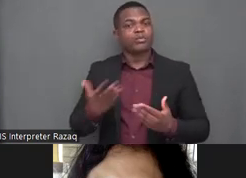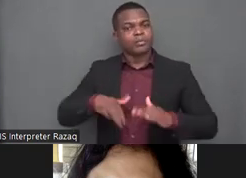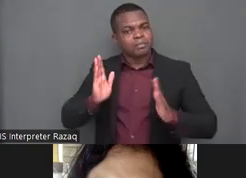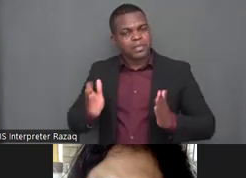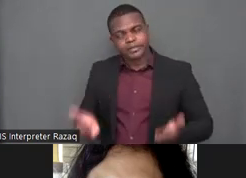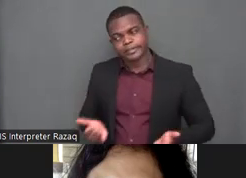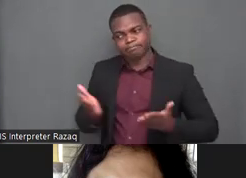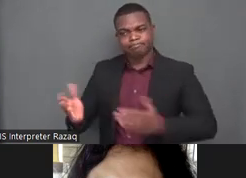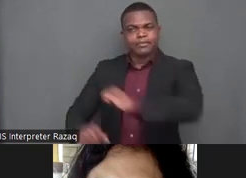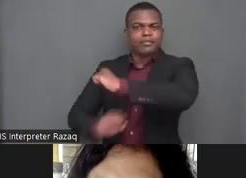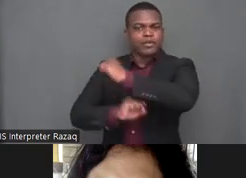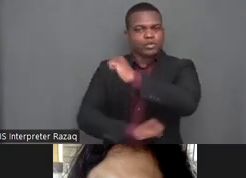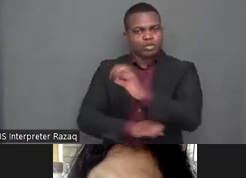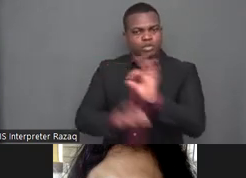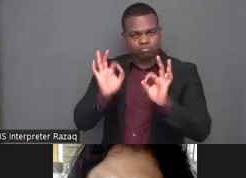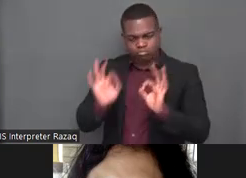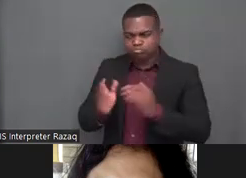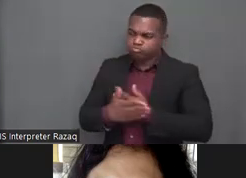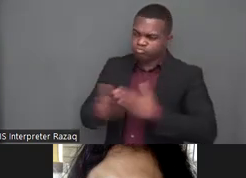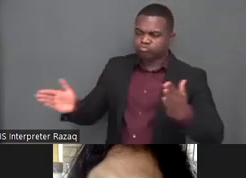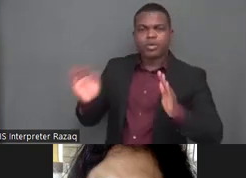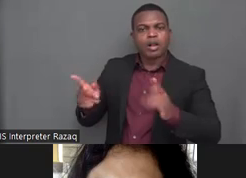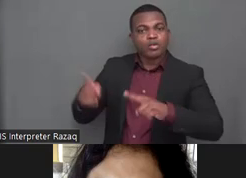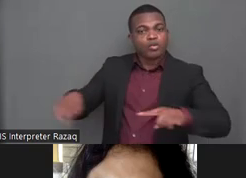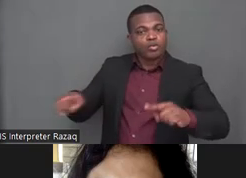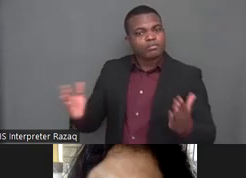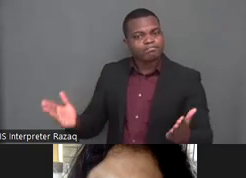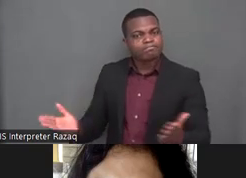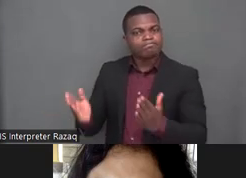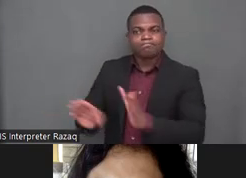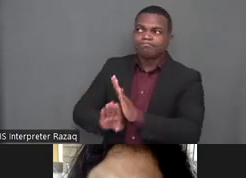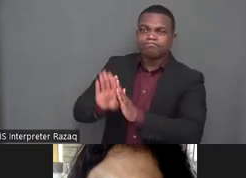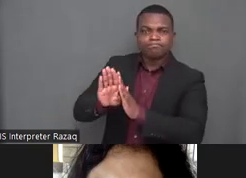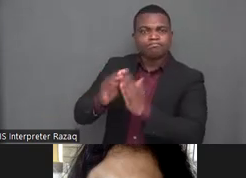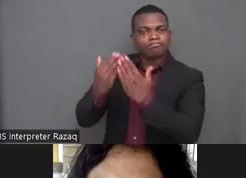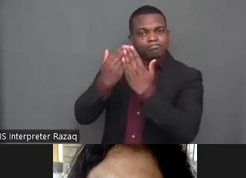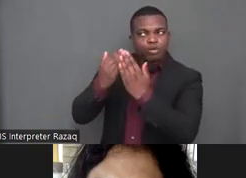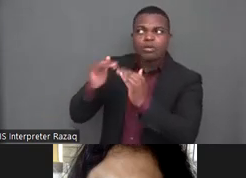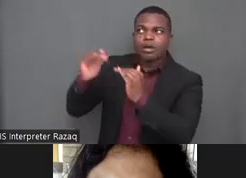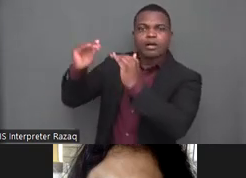game changer for learners with disabilities in education however technology alone cannot